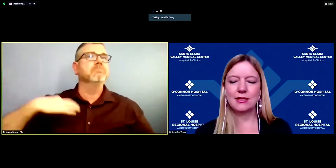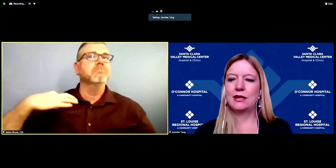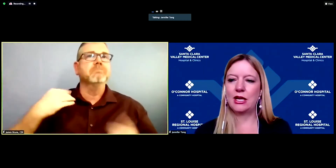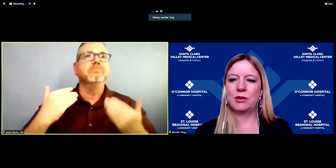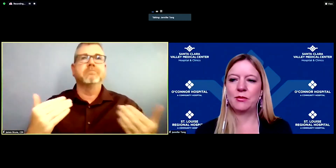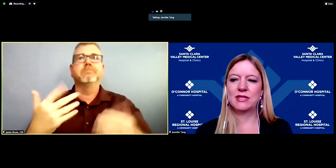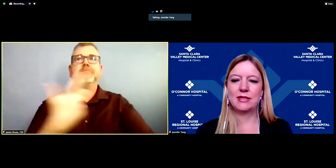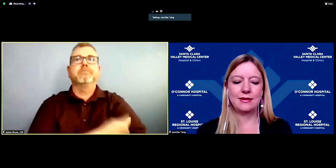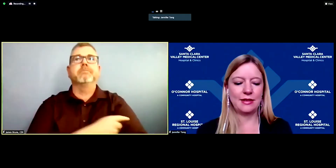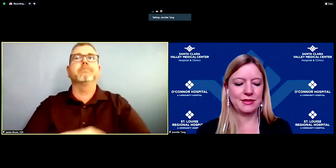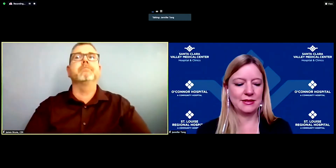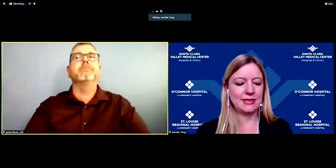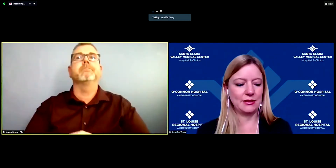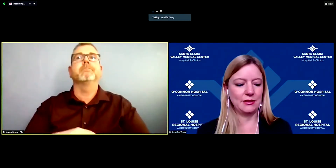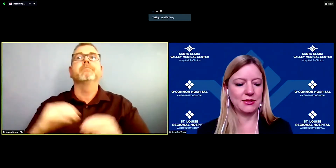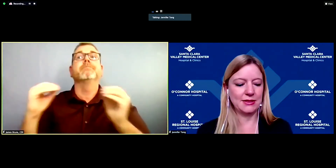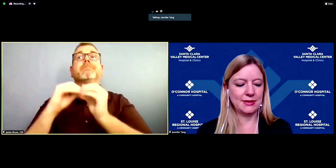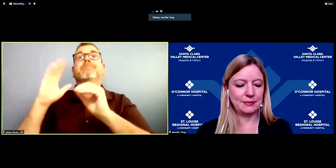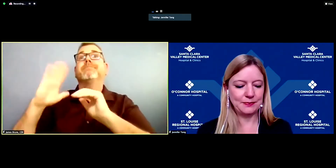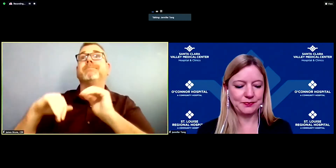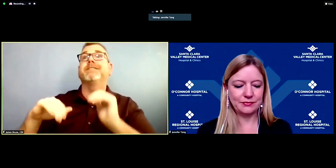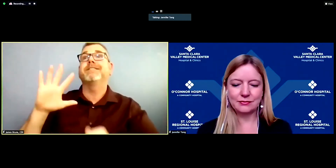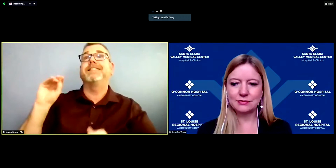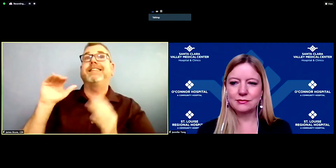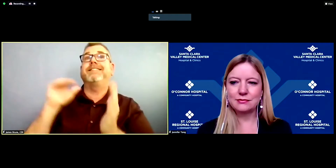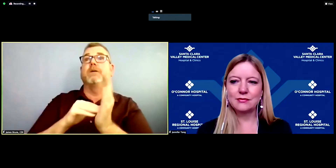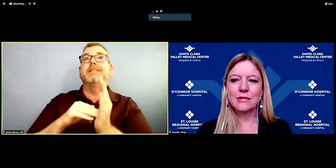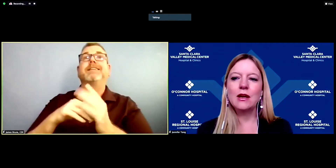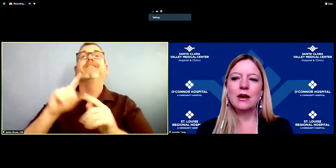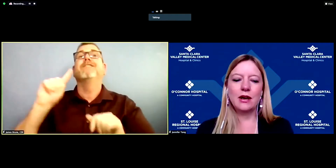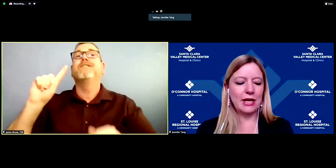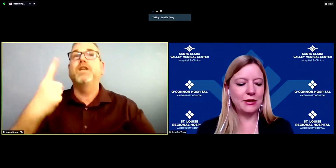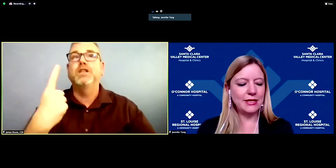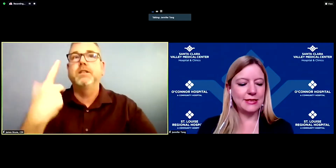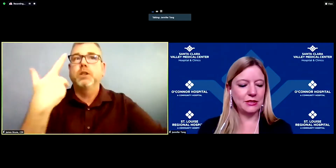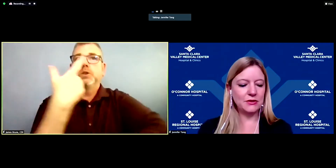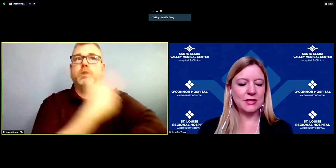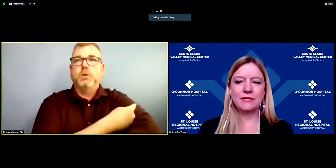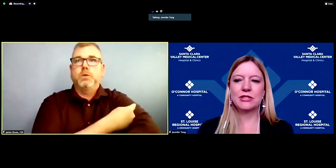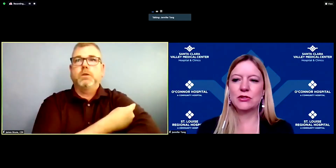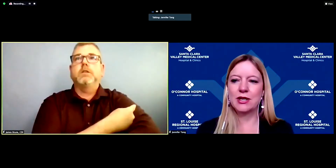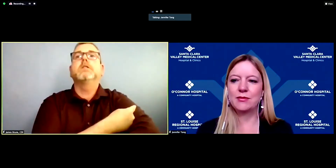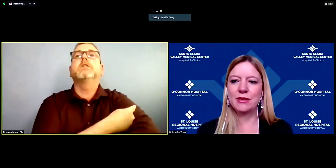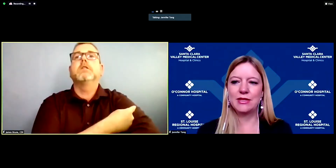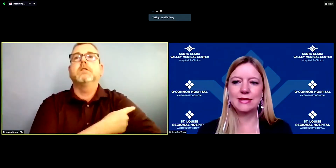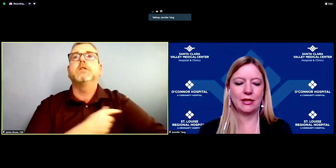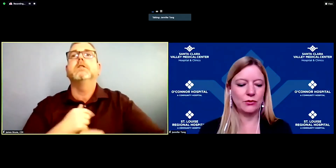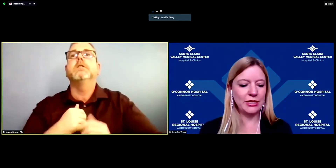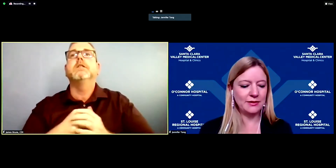and now almost 10,000 second doses. Our county continues to have a strong commitment to equity